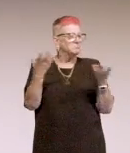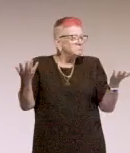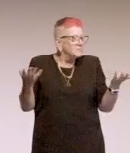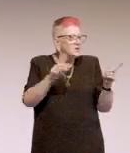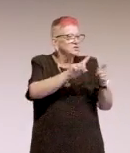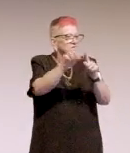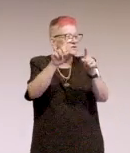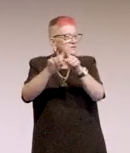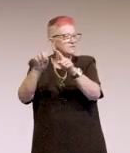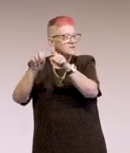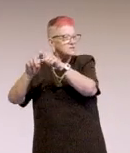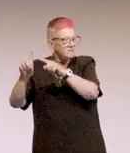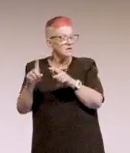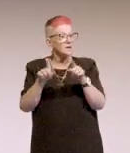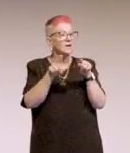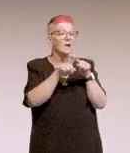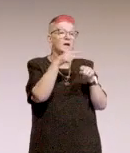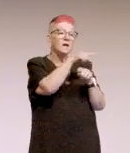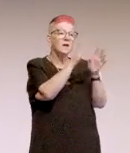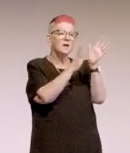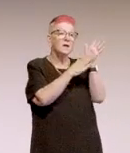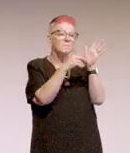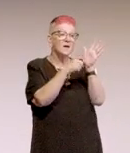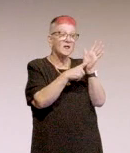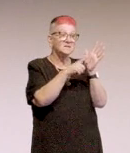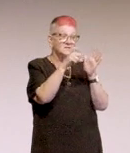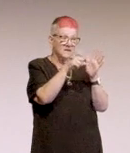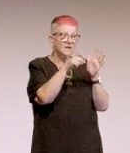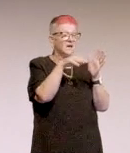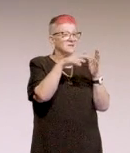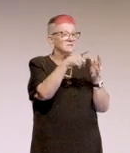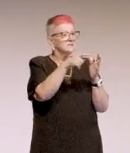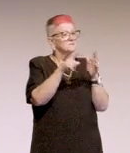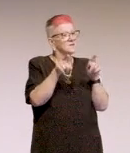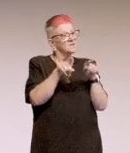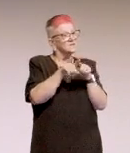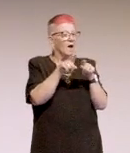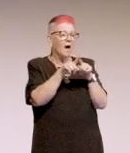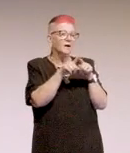Now at MLC, we're the wealth arm of NAB, so we've added W